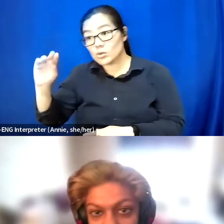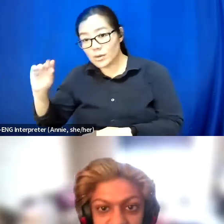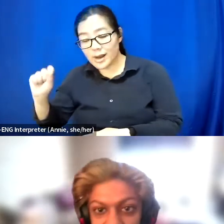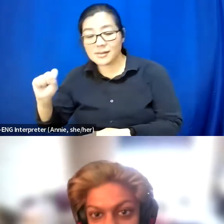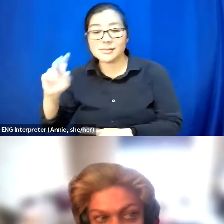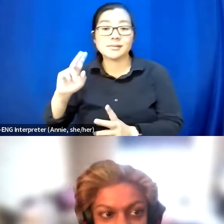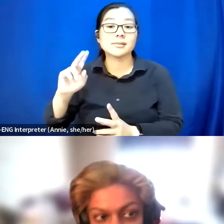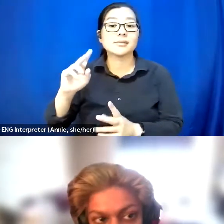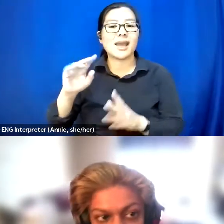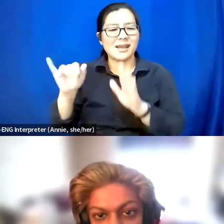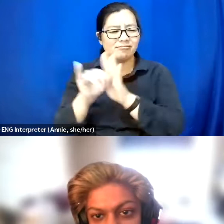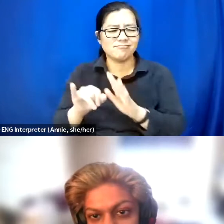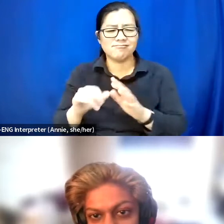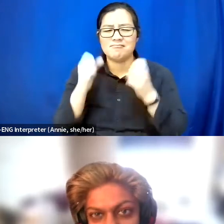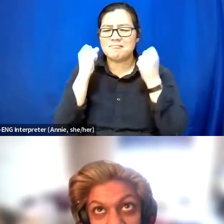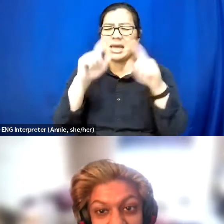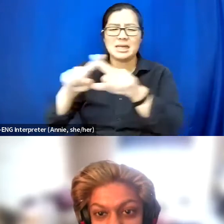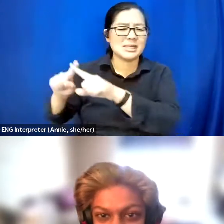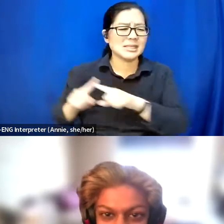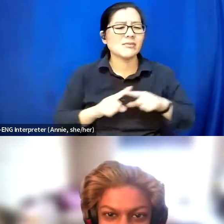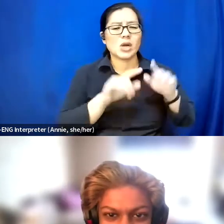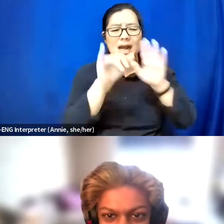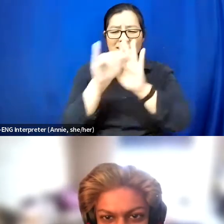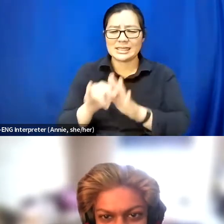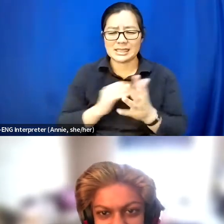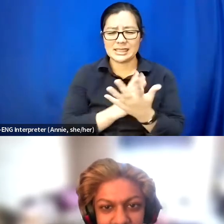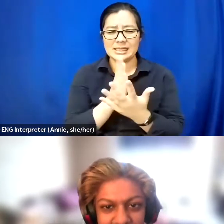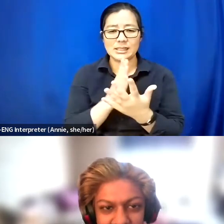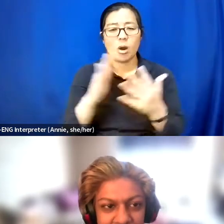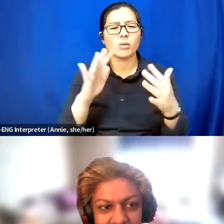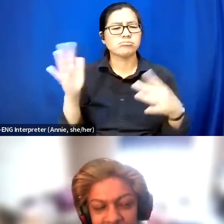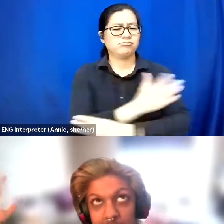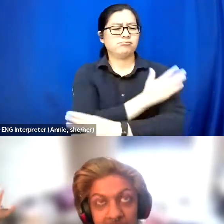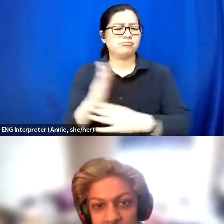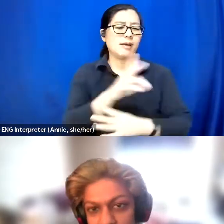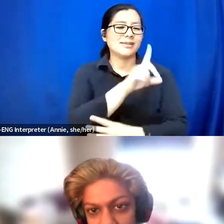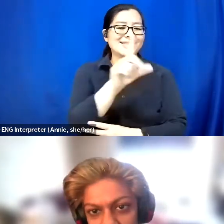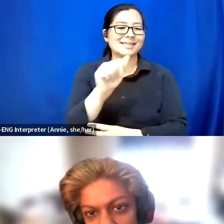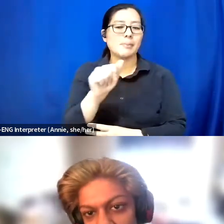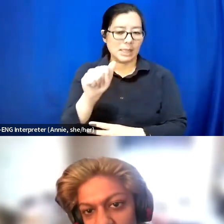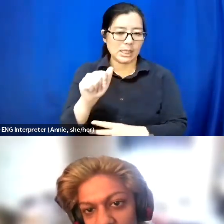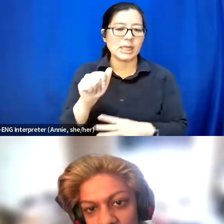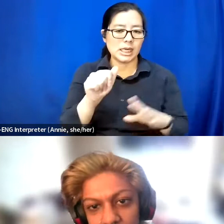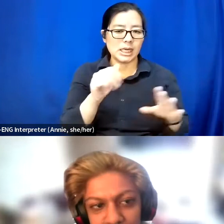on various areas of the disability spectrum.